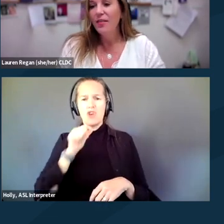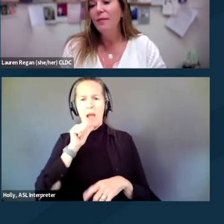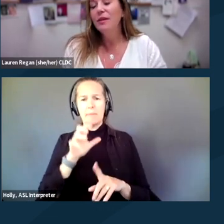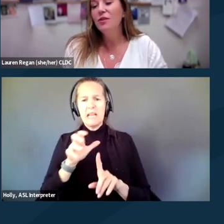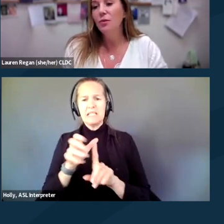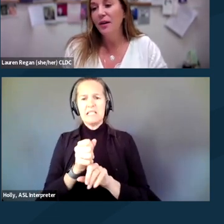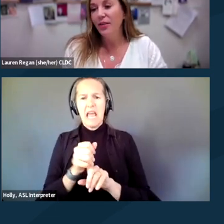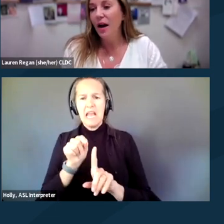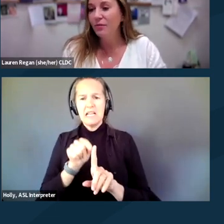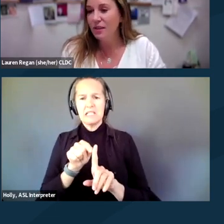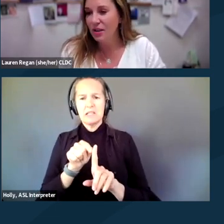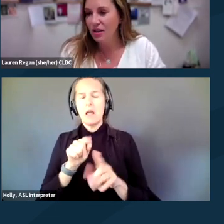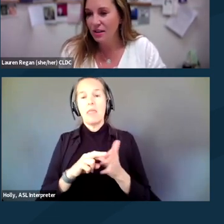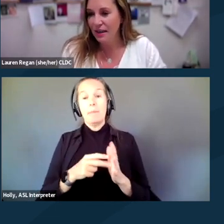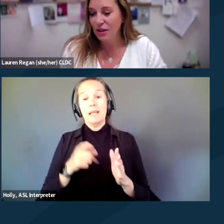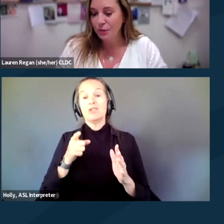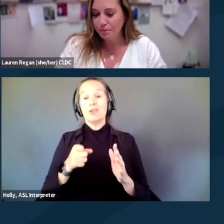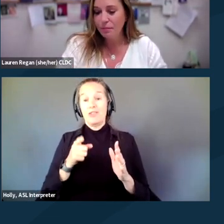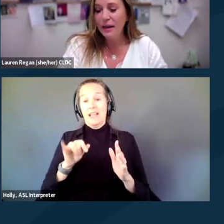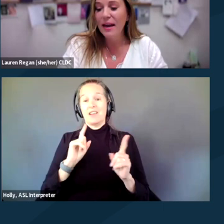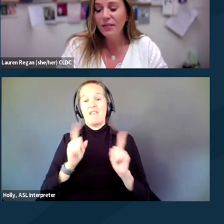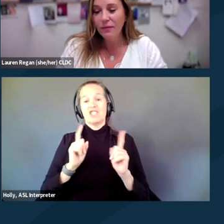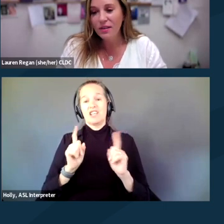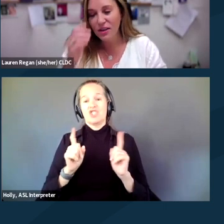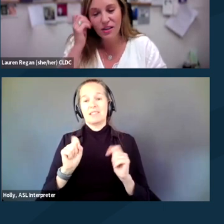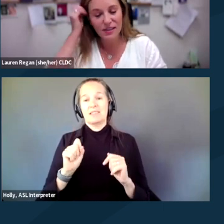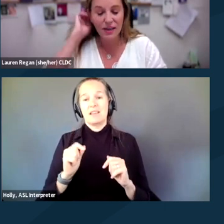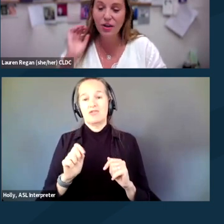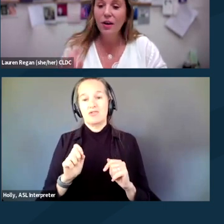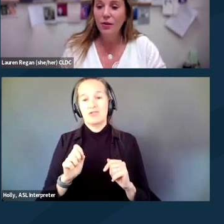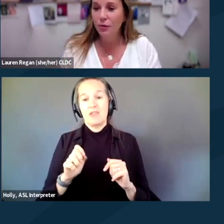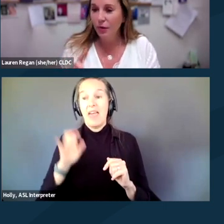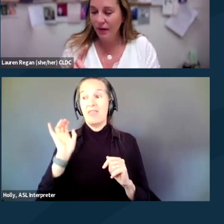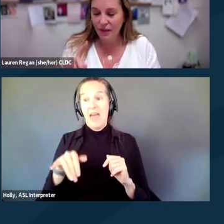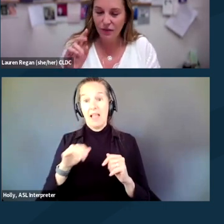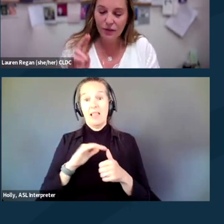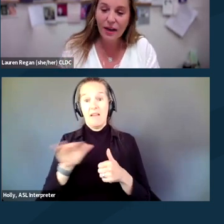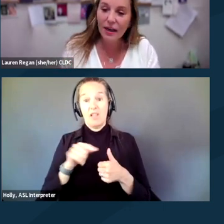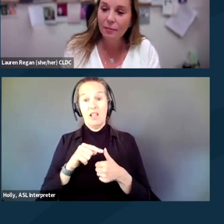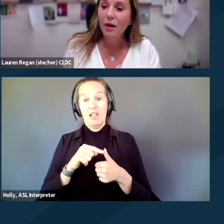that means you are at the conversation stage. And at the conversation stage, you don't have to give your name,